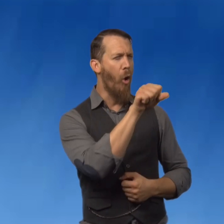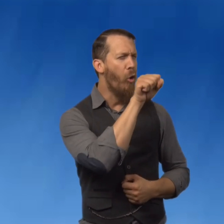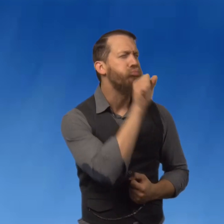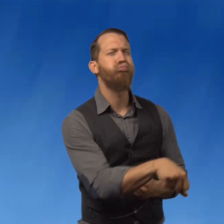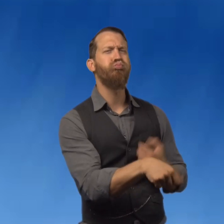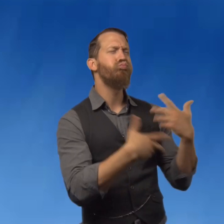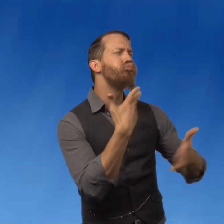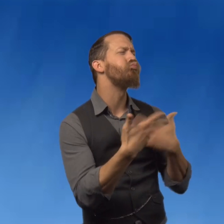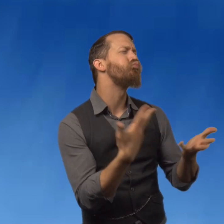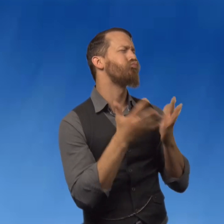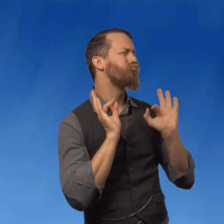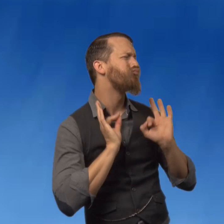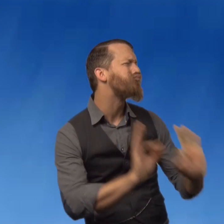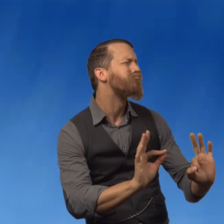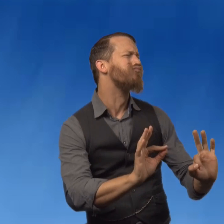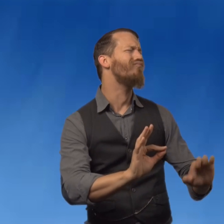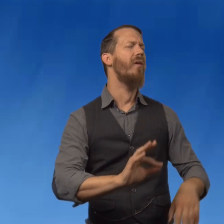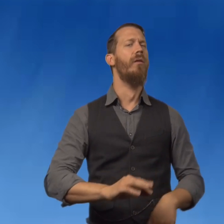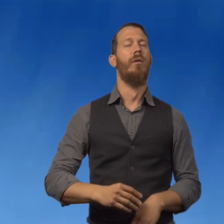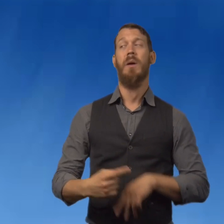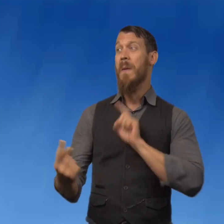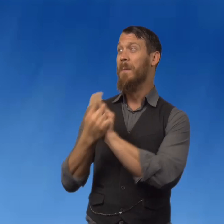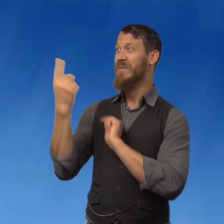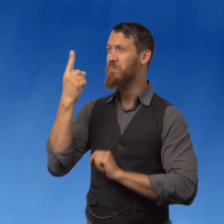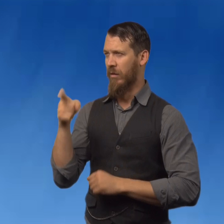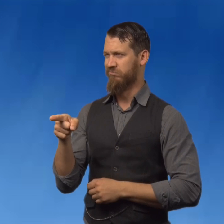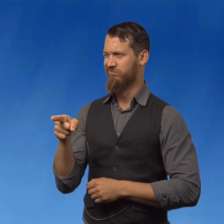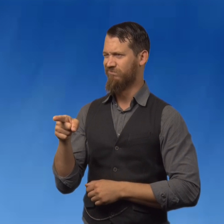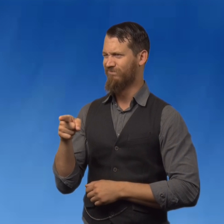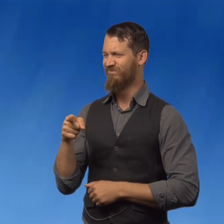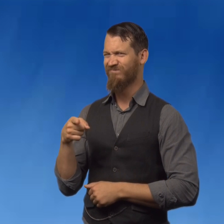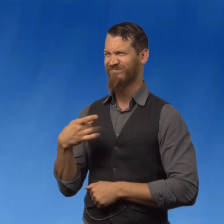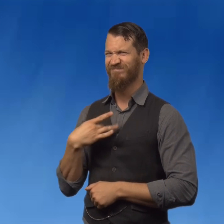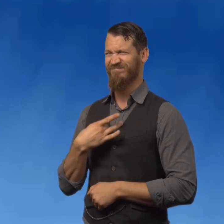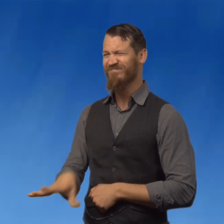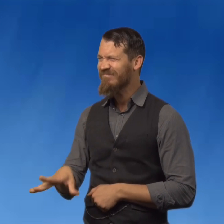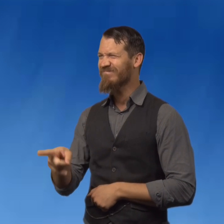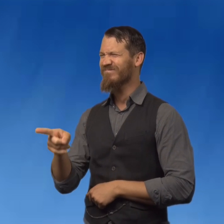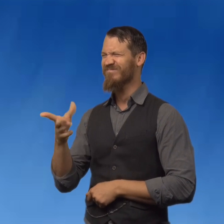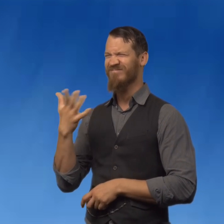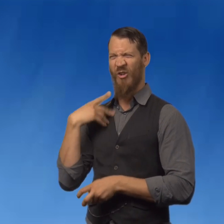Have you ever met somebody and you just hit it off? You can chat with no problems.